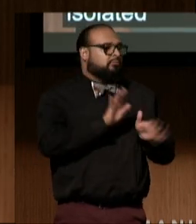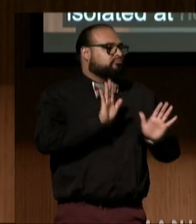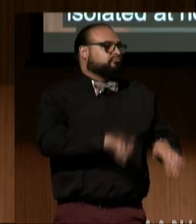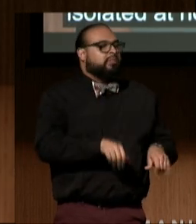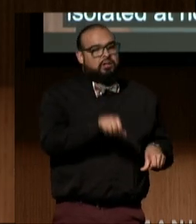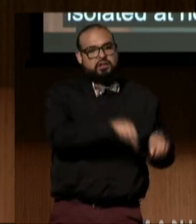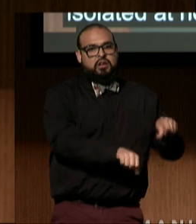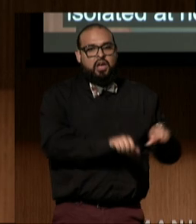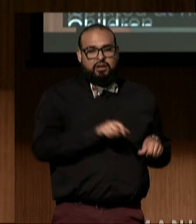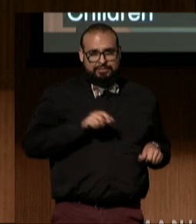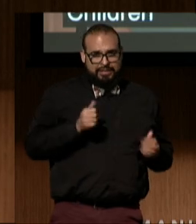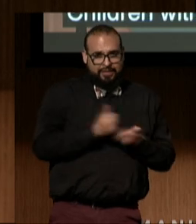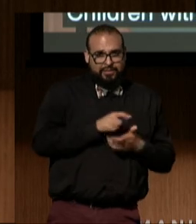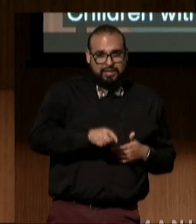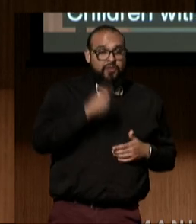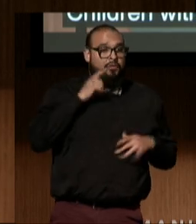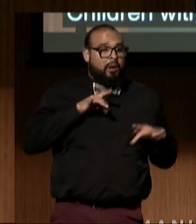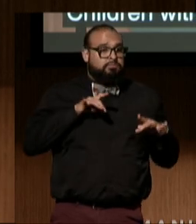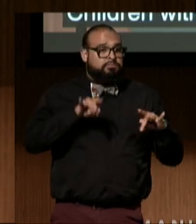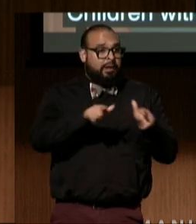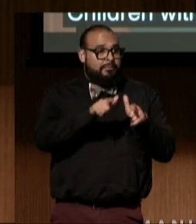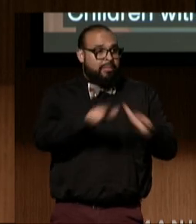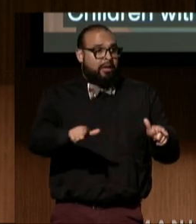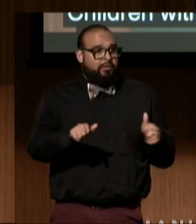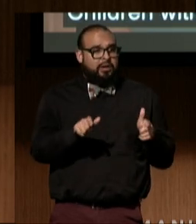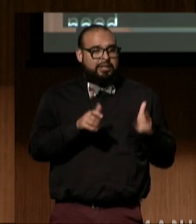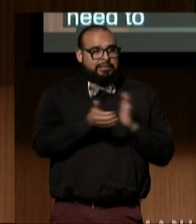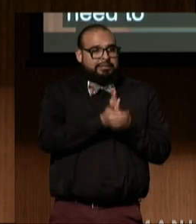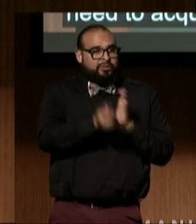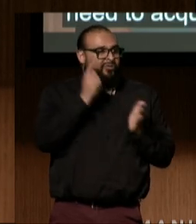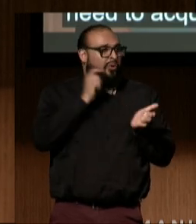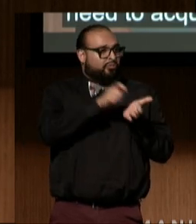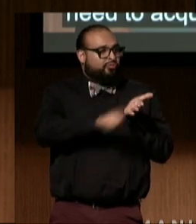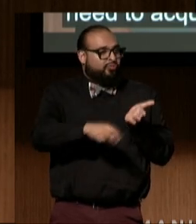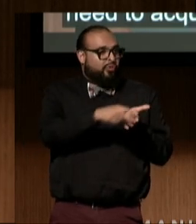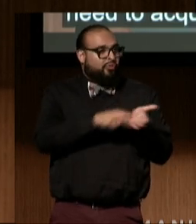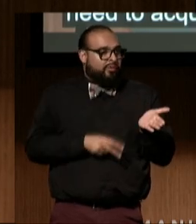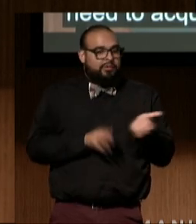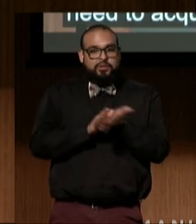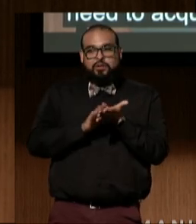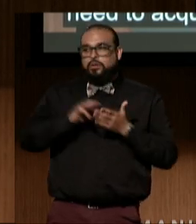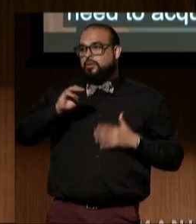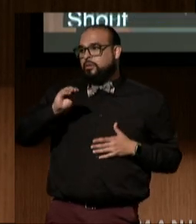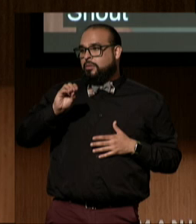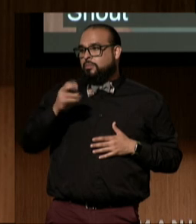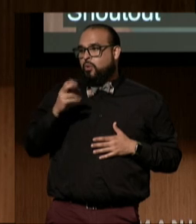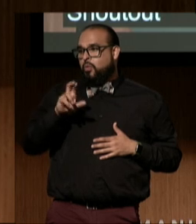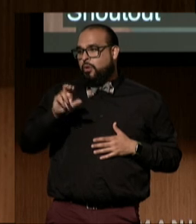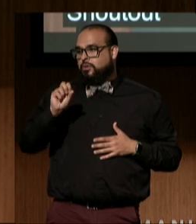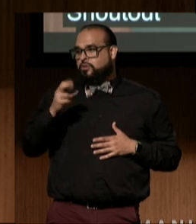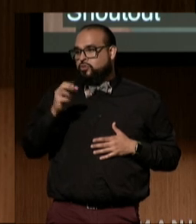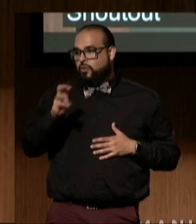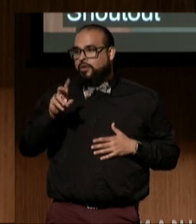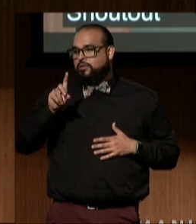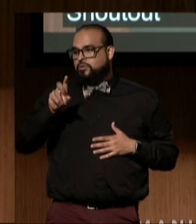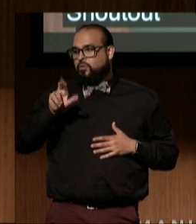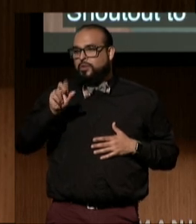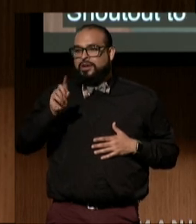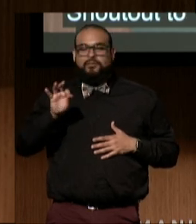to acquire language and literacy. Shout out to Malhar Shah, DREDF fellow Francesca Simon,